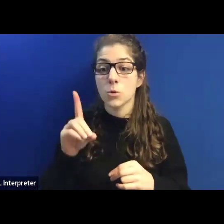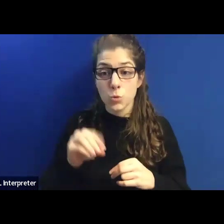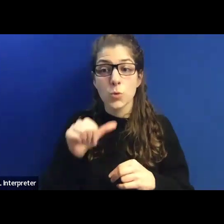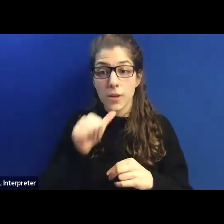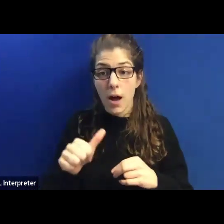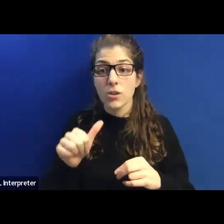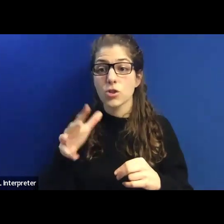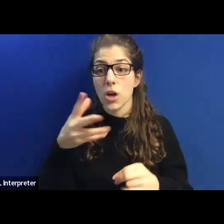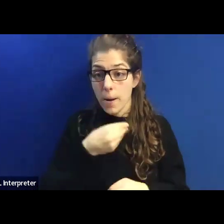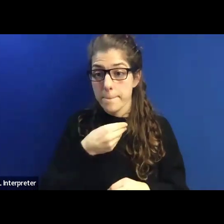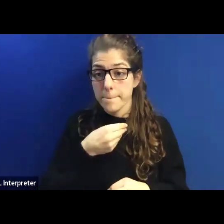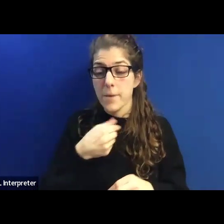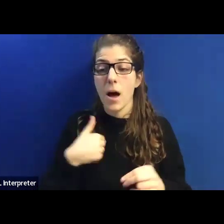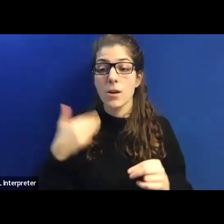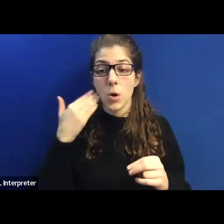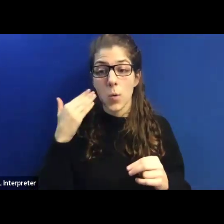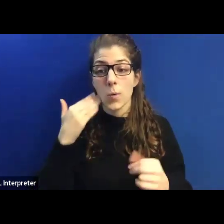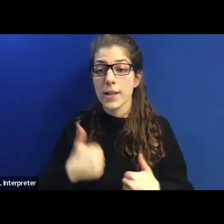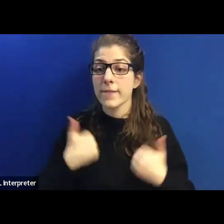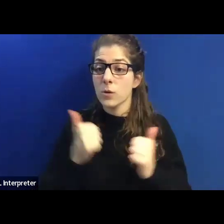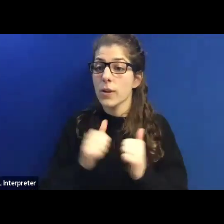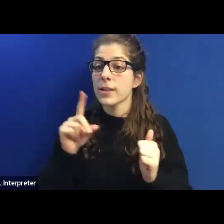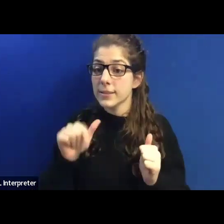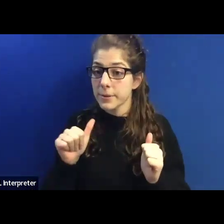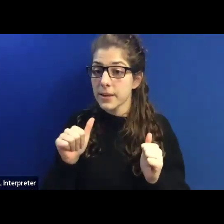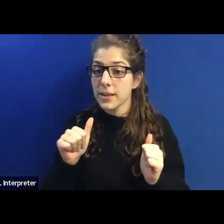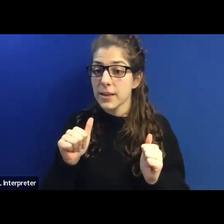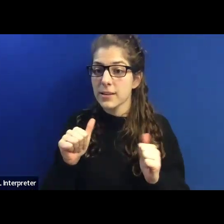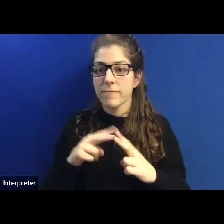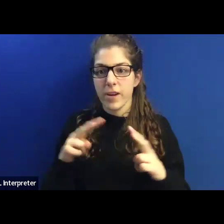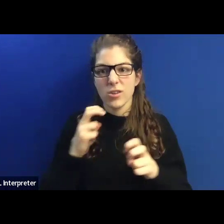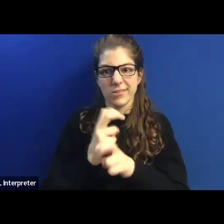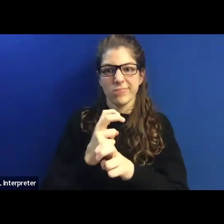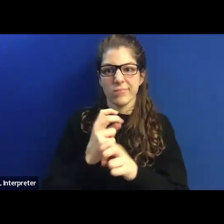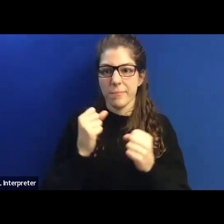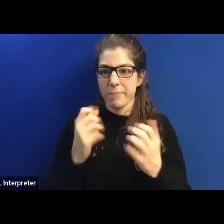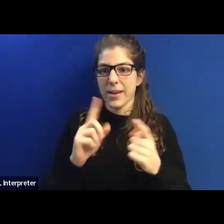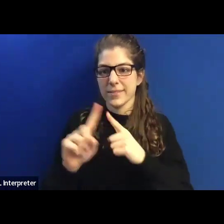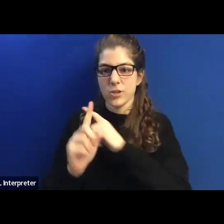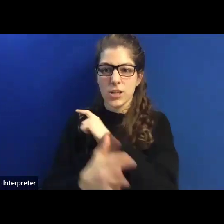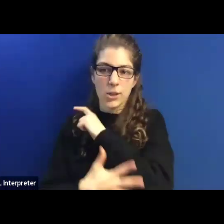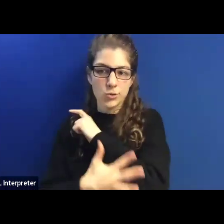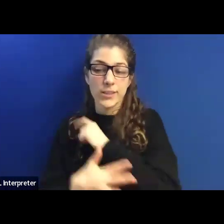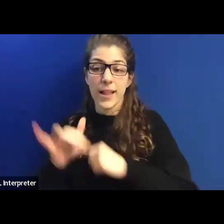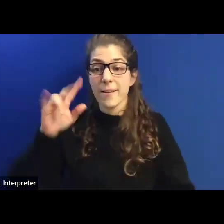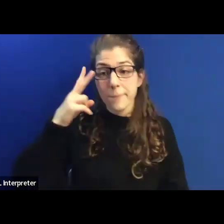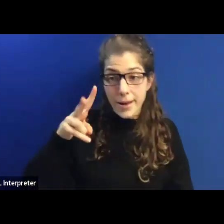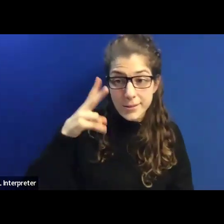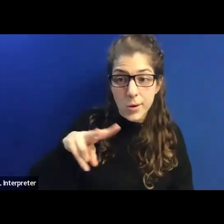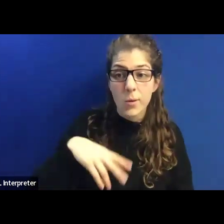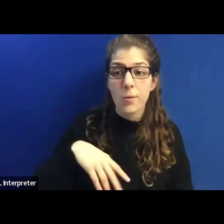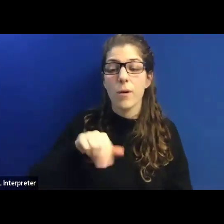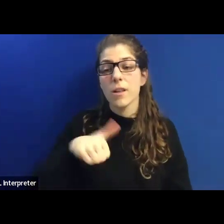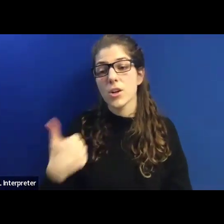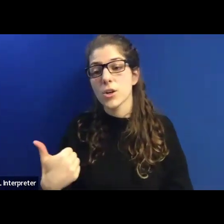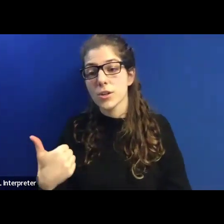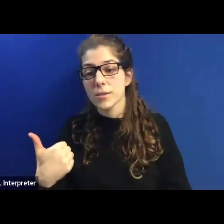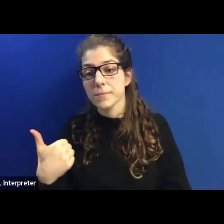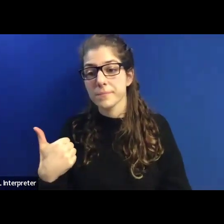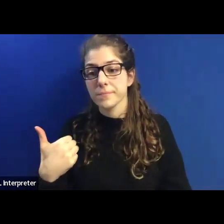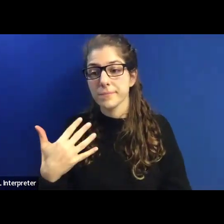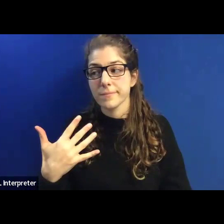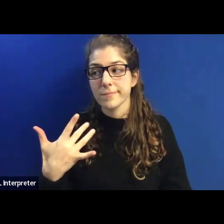I know that living with a disability is very difficult in many countries, such as Mexico and other who have very poor population.